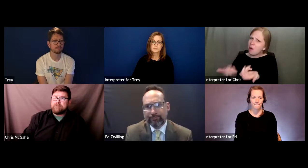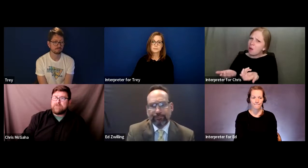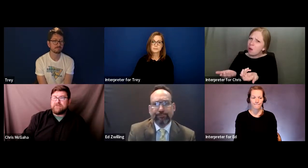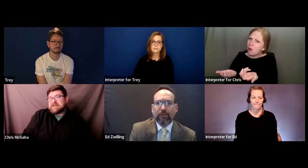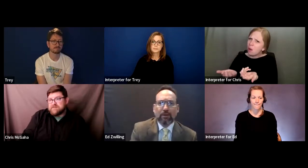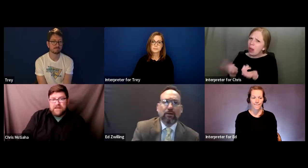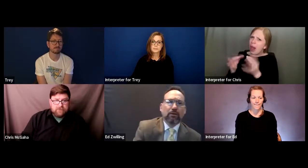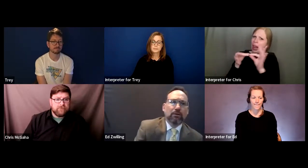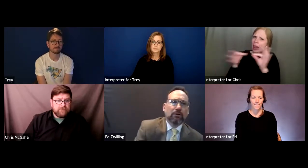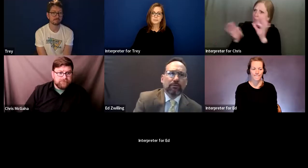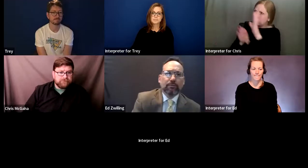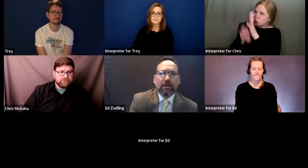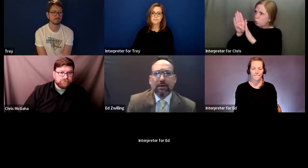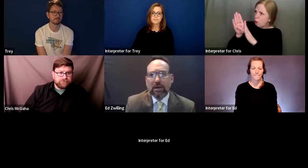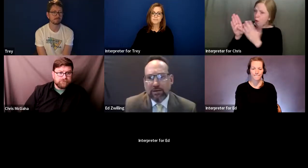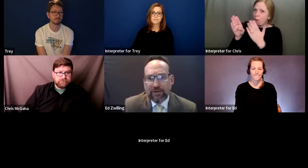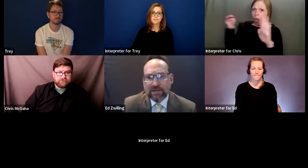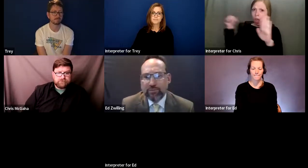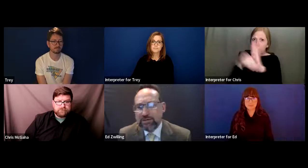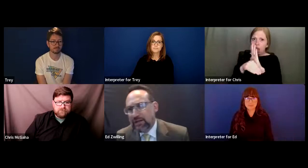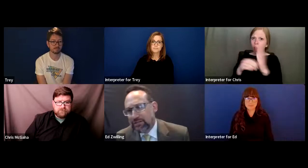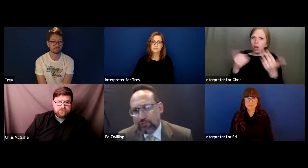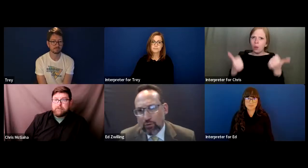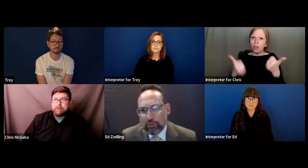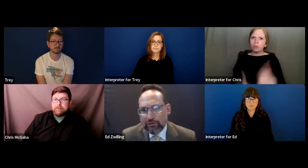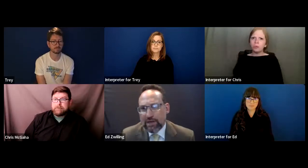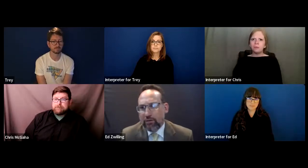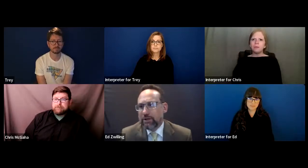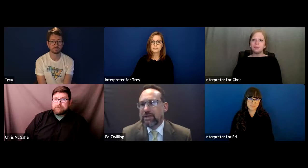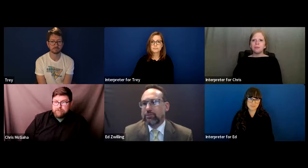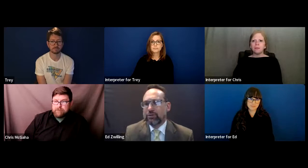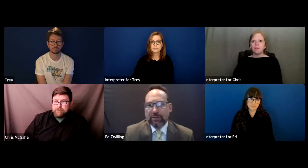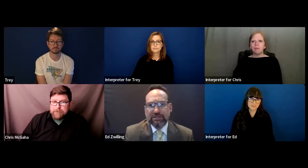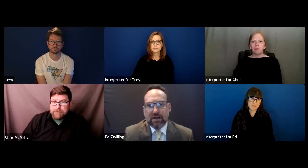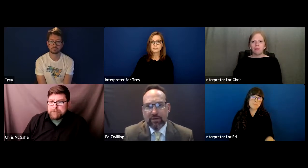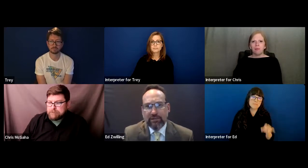Ed: If I could speak to that real briefly, I don't want to take up too much time, but